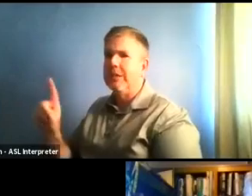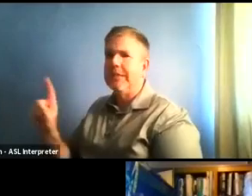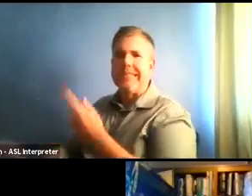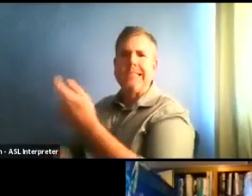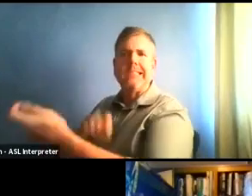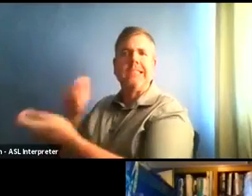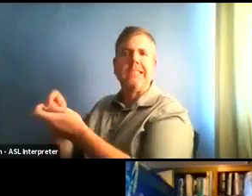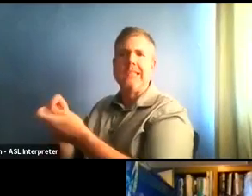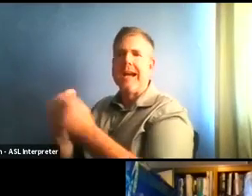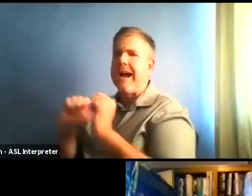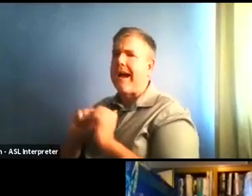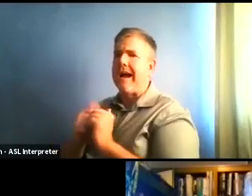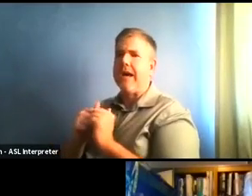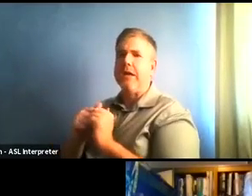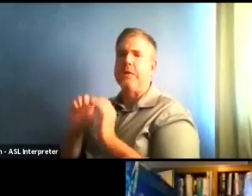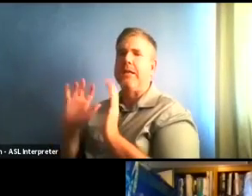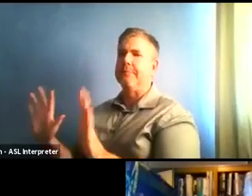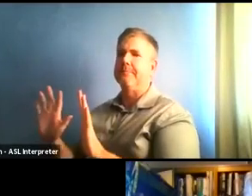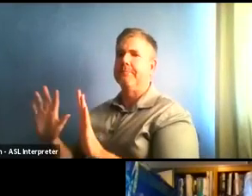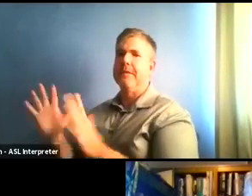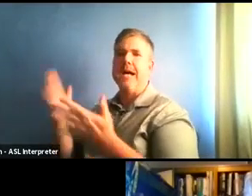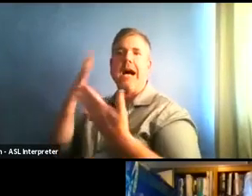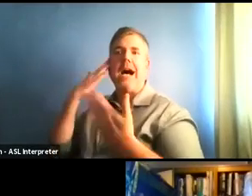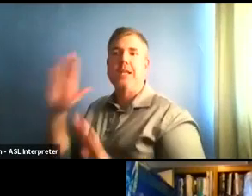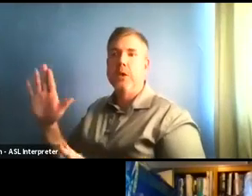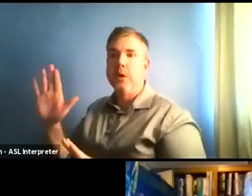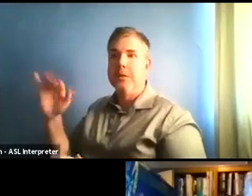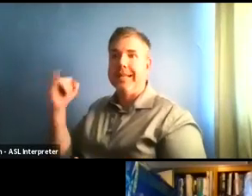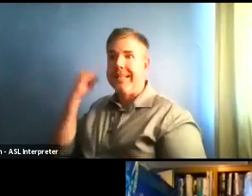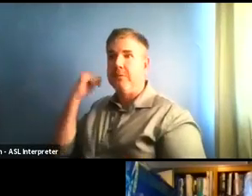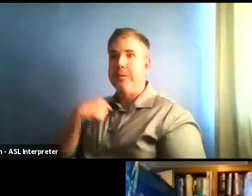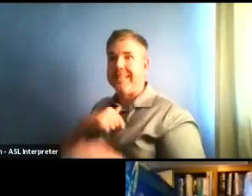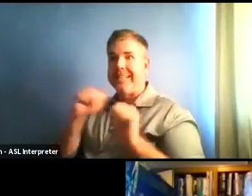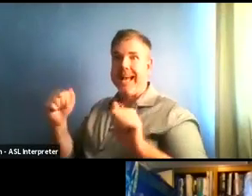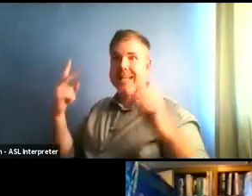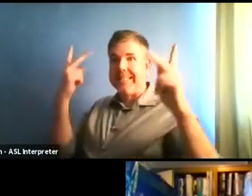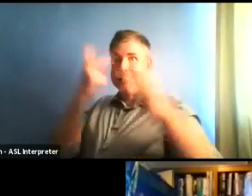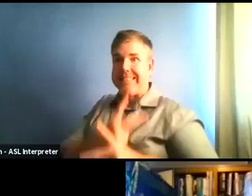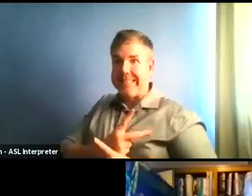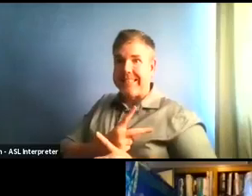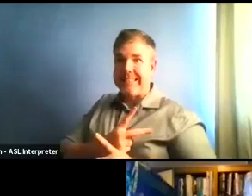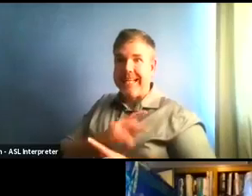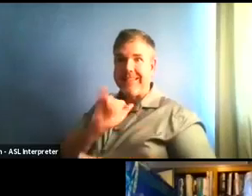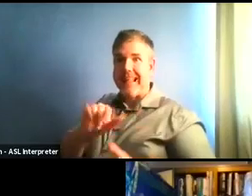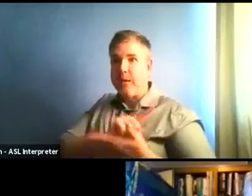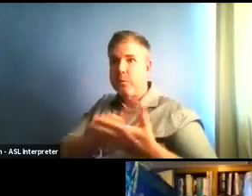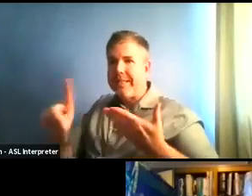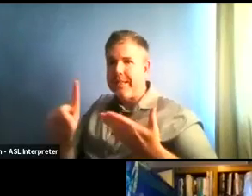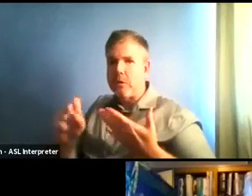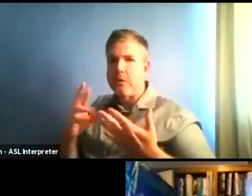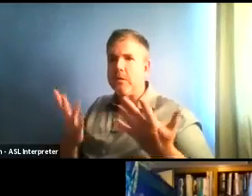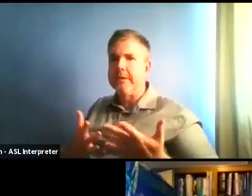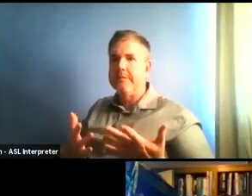Whether we can already calculate that or not, I'm not sure. And so they do use a seven day lag, but